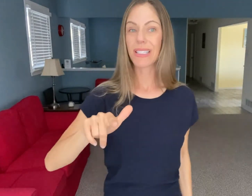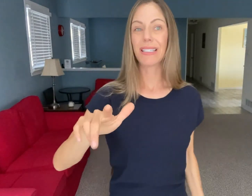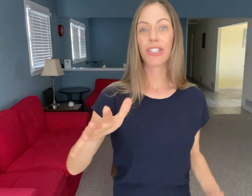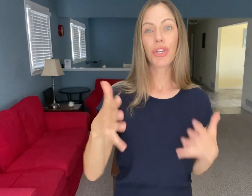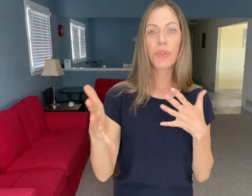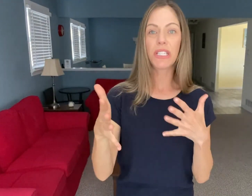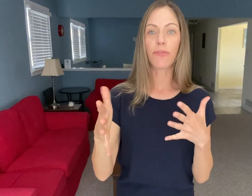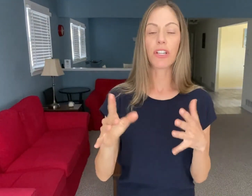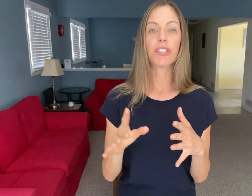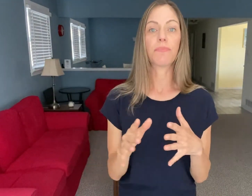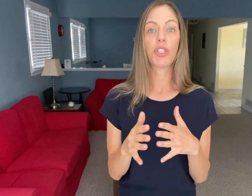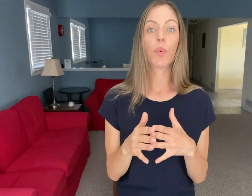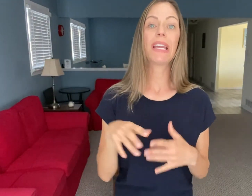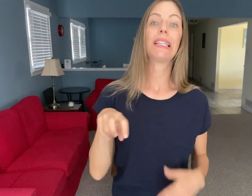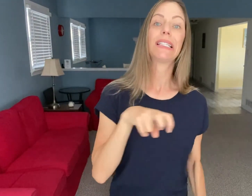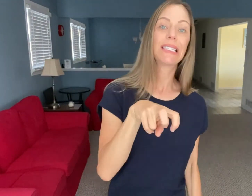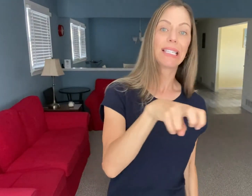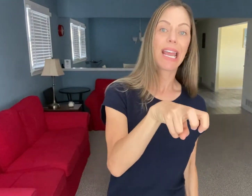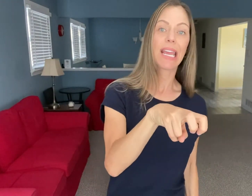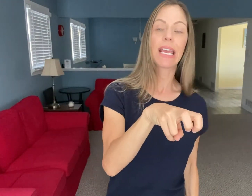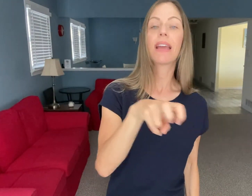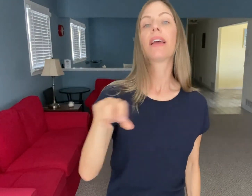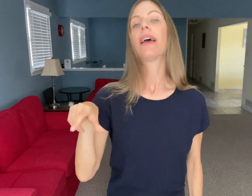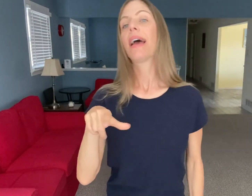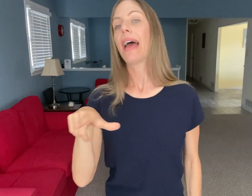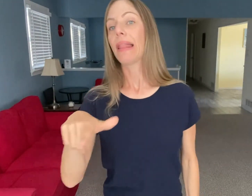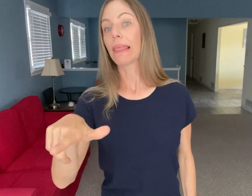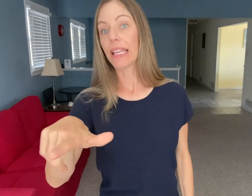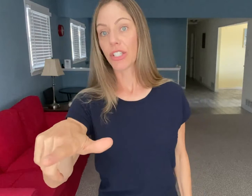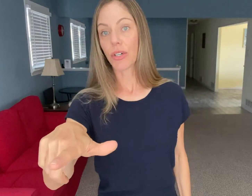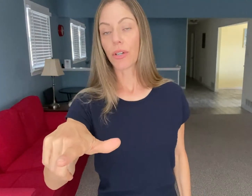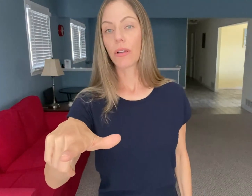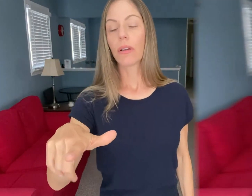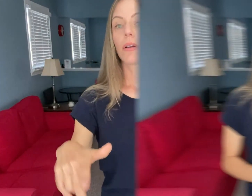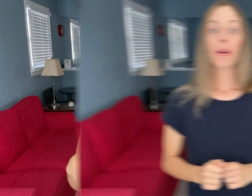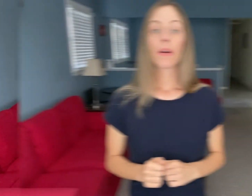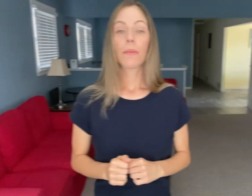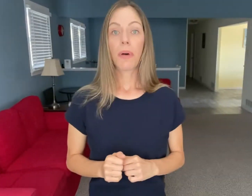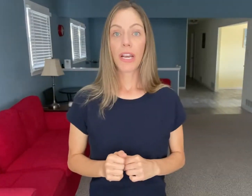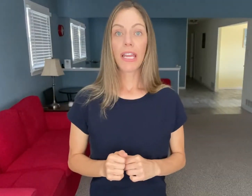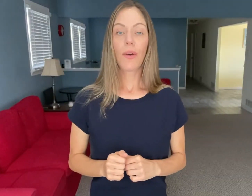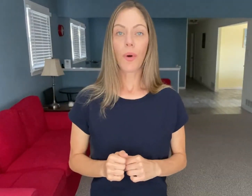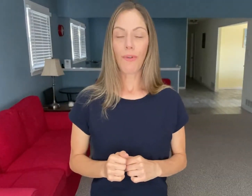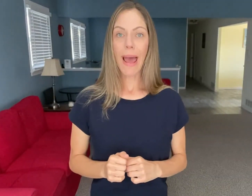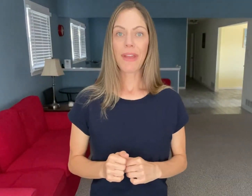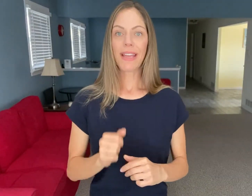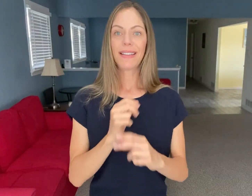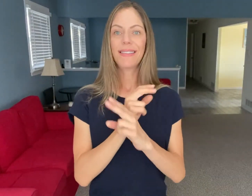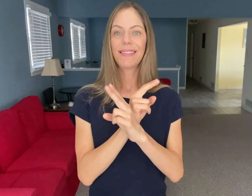To show the difference between "snake" and "lizard." BUNNY or RABBIT